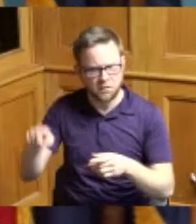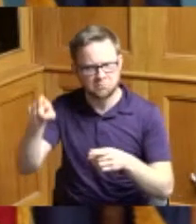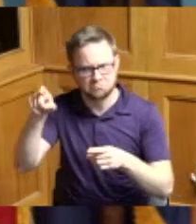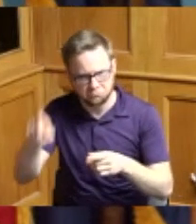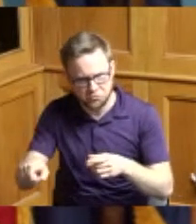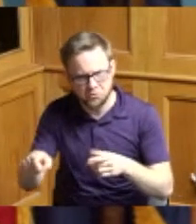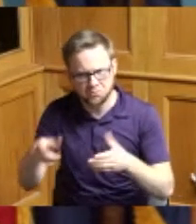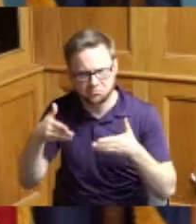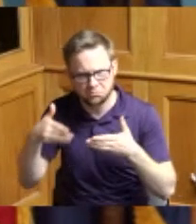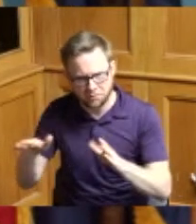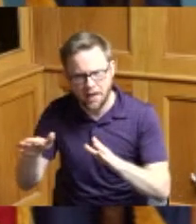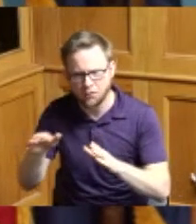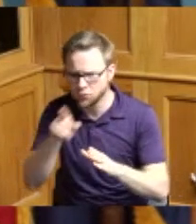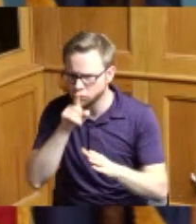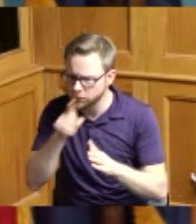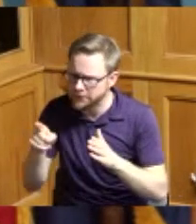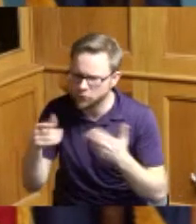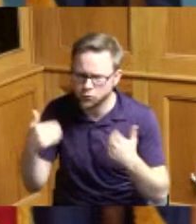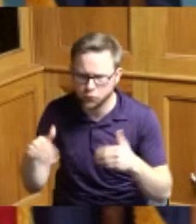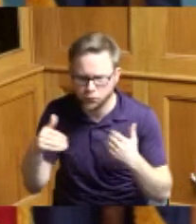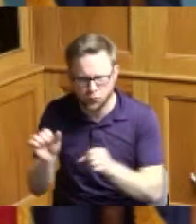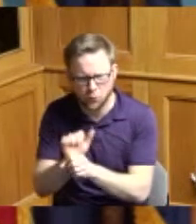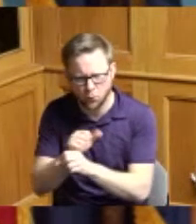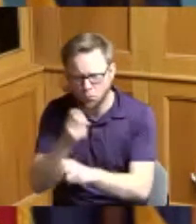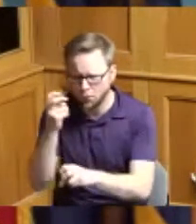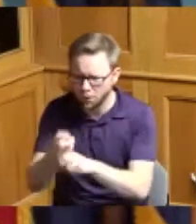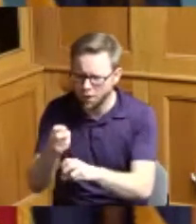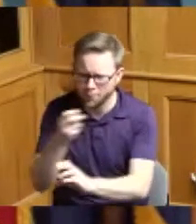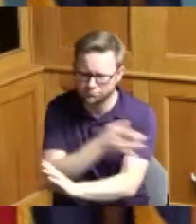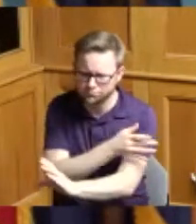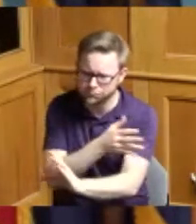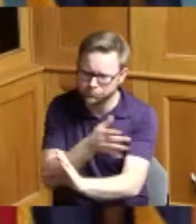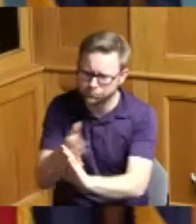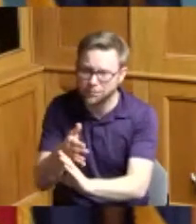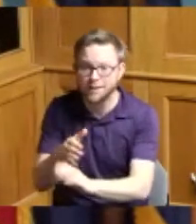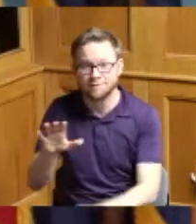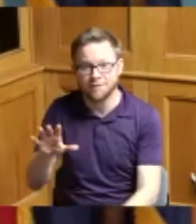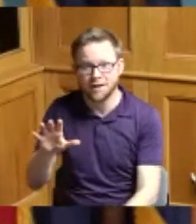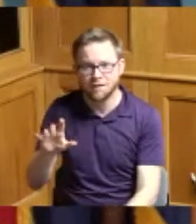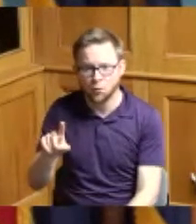I think they've earned it I've seen a lot of our workers even with the 513 relief bus coming out on